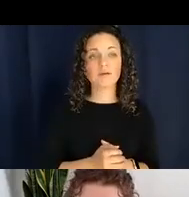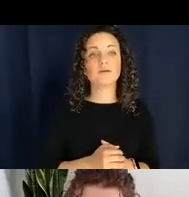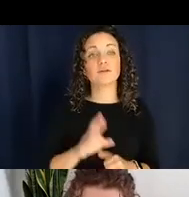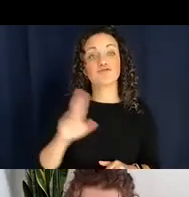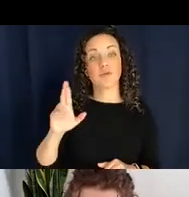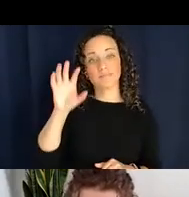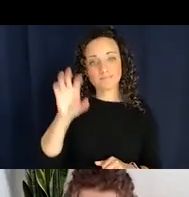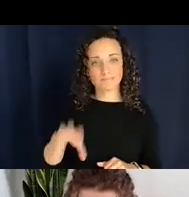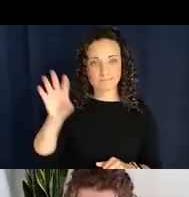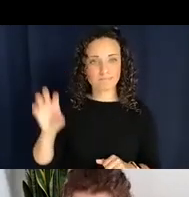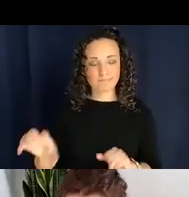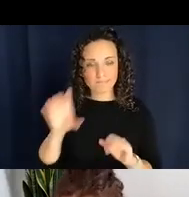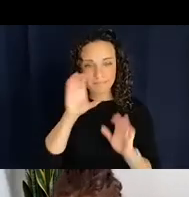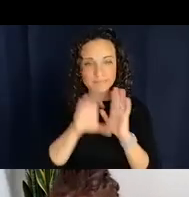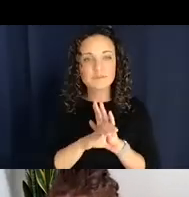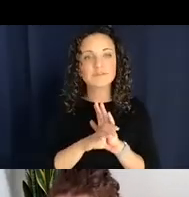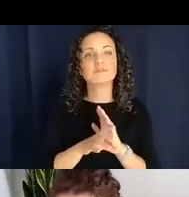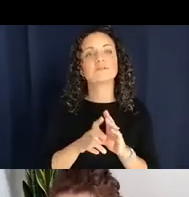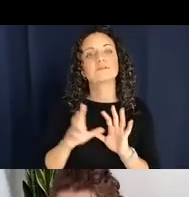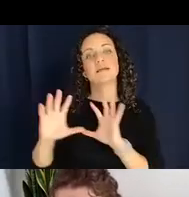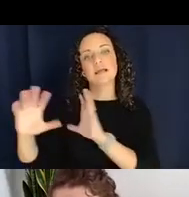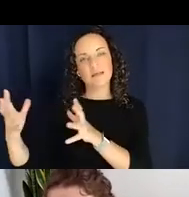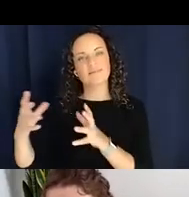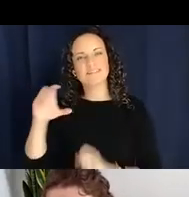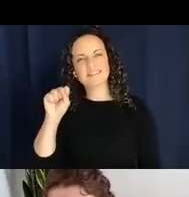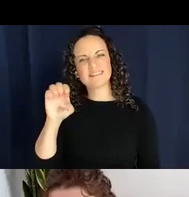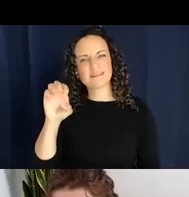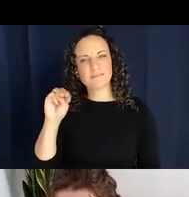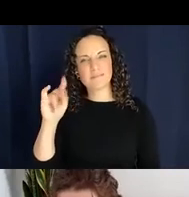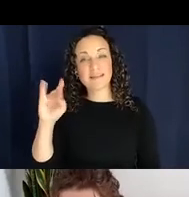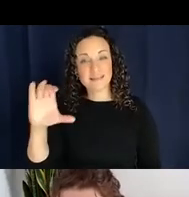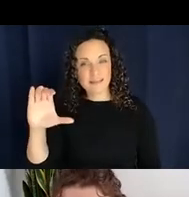the category of semantic classifiers, where you have these five different hand shapes